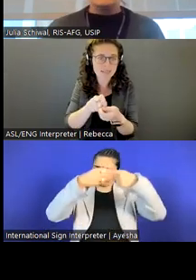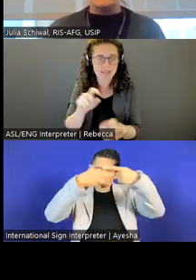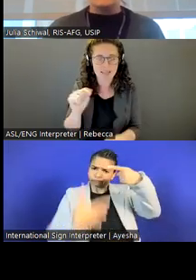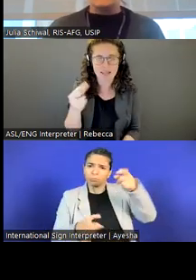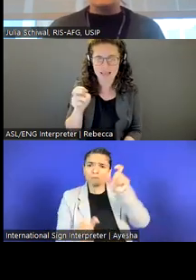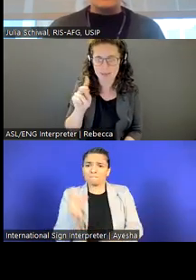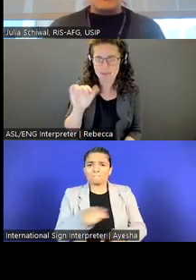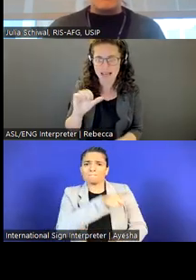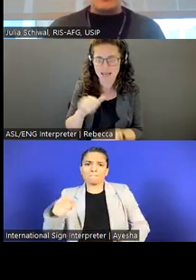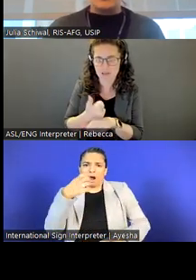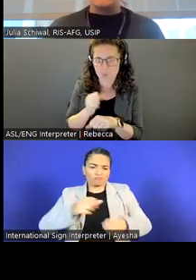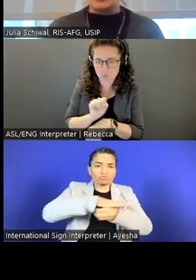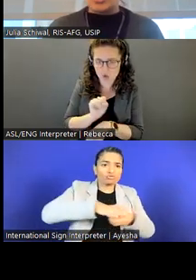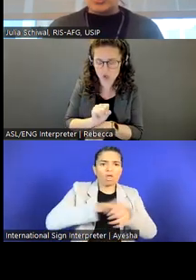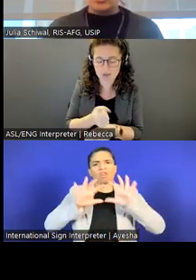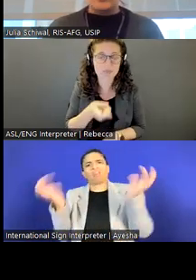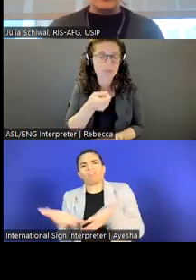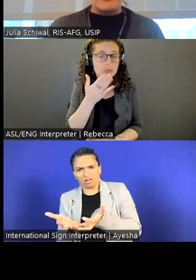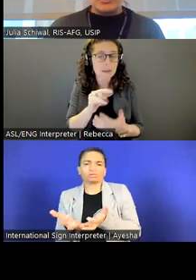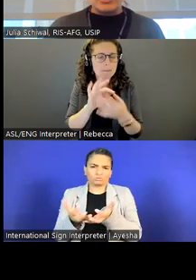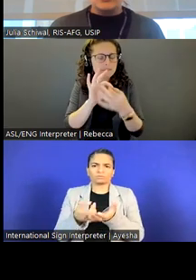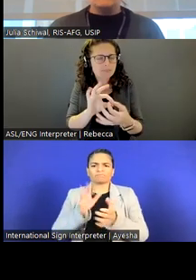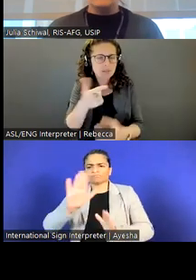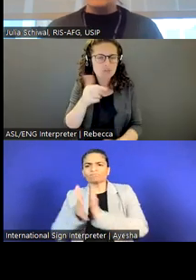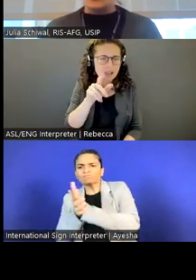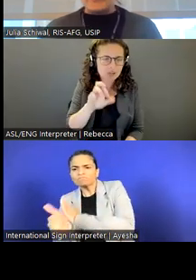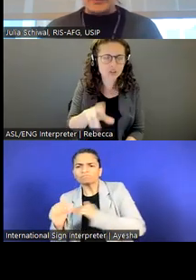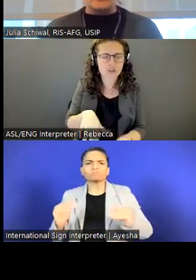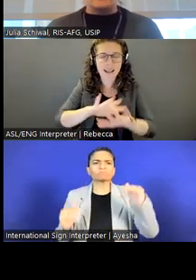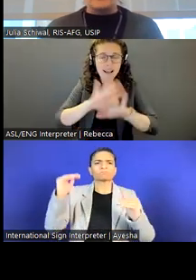So for those that might be interested in gender or the climate issues, or may have good regional